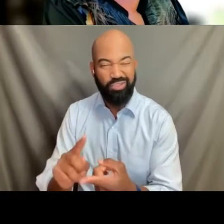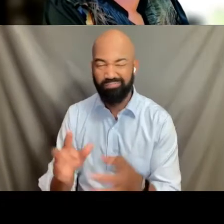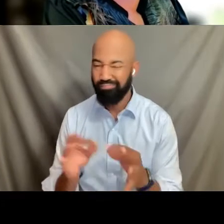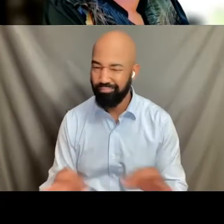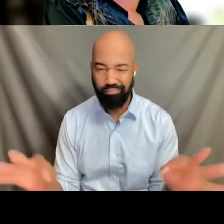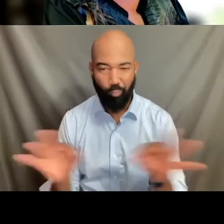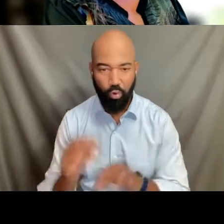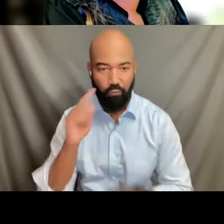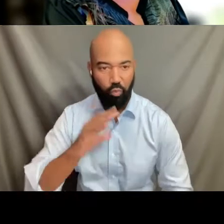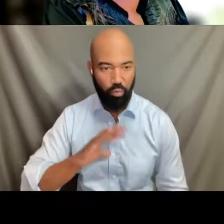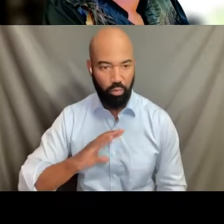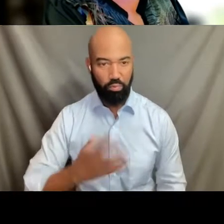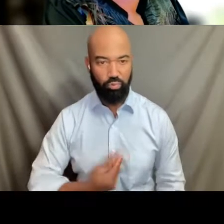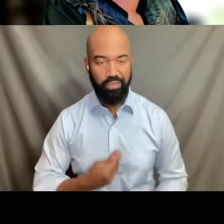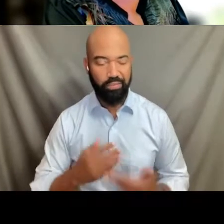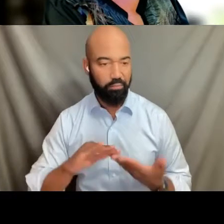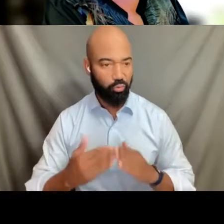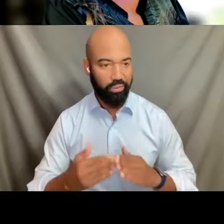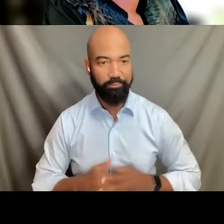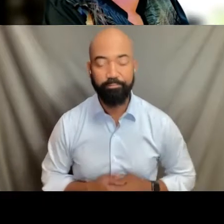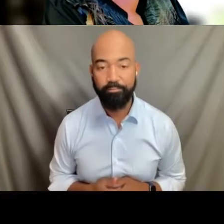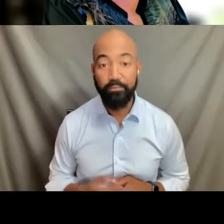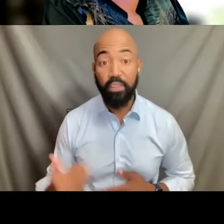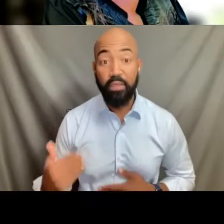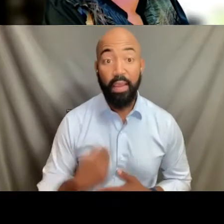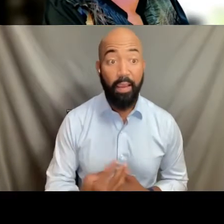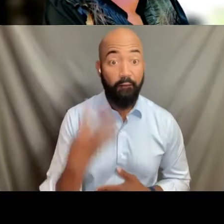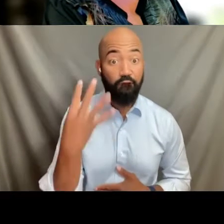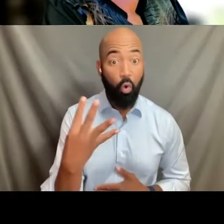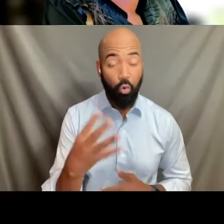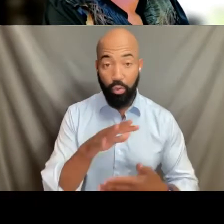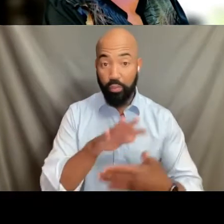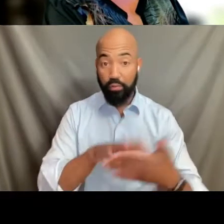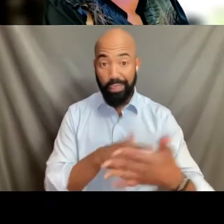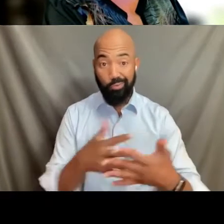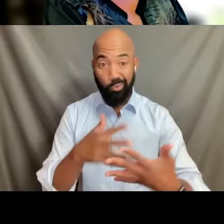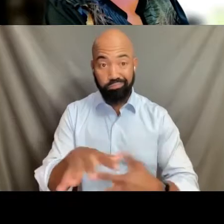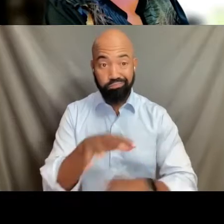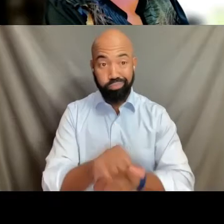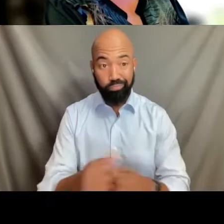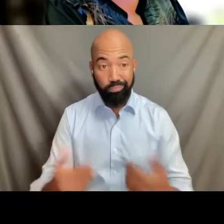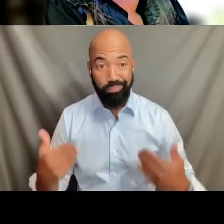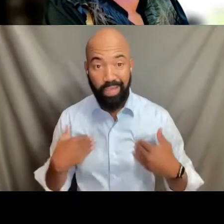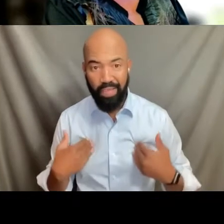We have four training webinars scheduled. You can see here what we have scheduled.